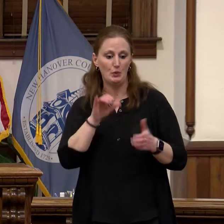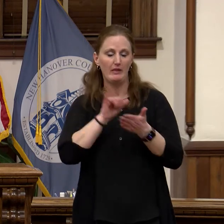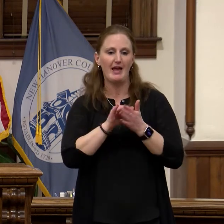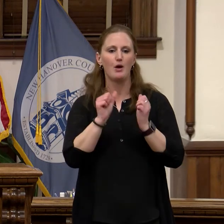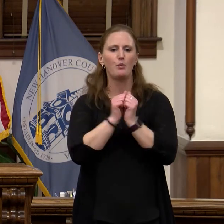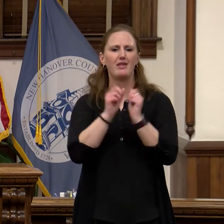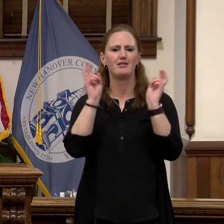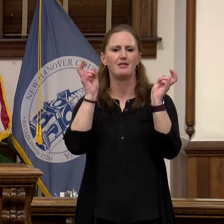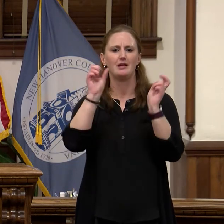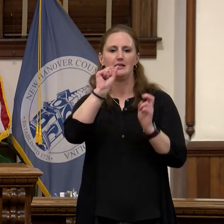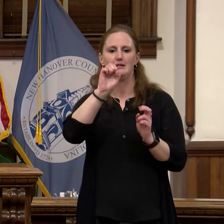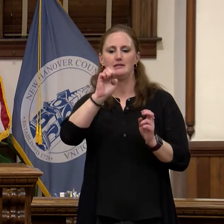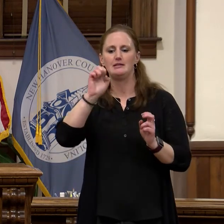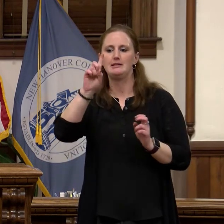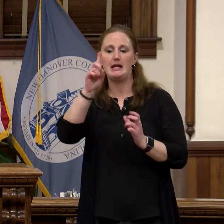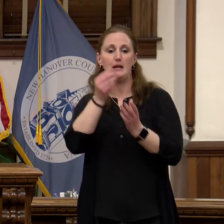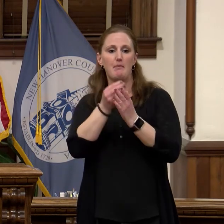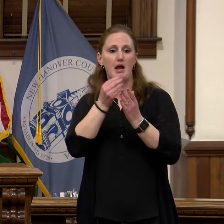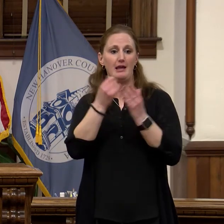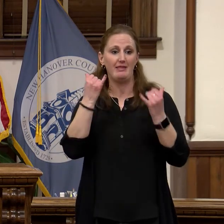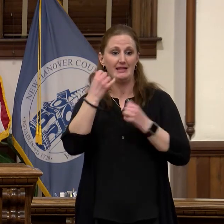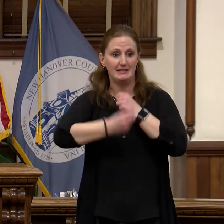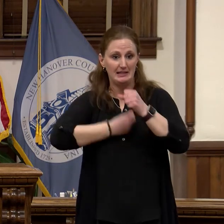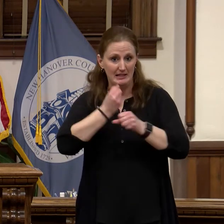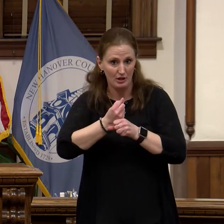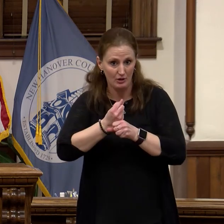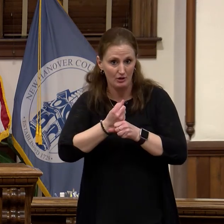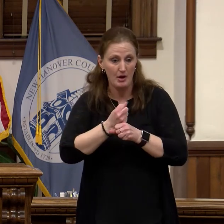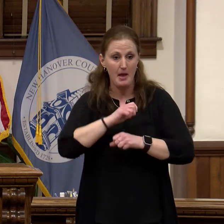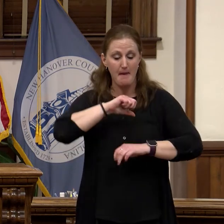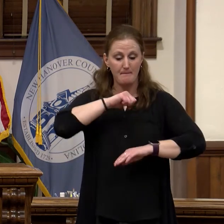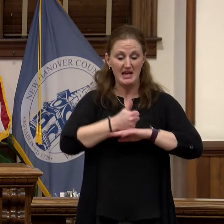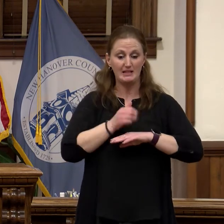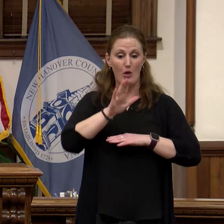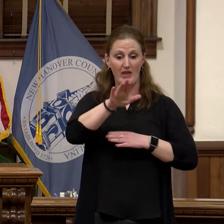fiscal year and based on the outcomes they meet potentially provide additional